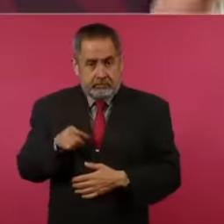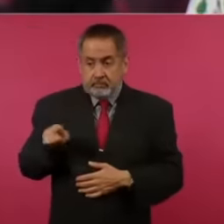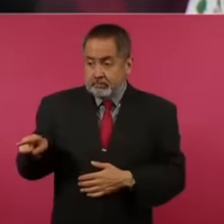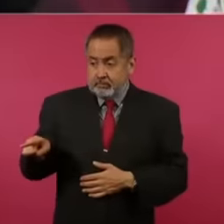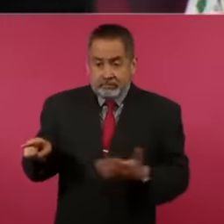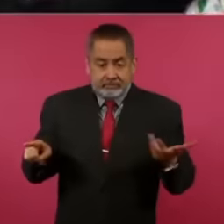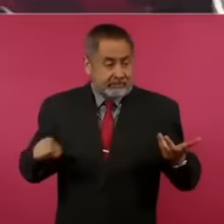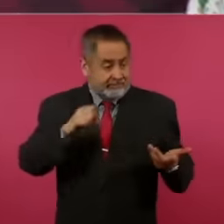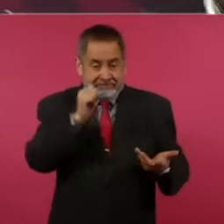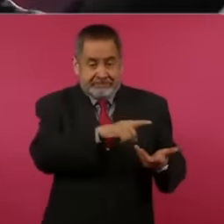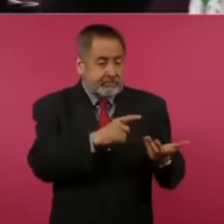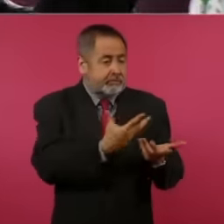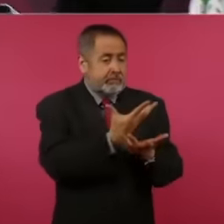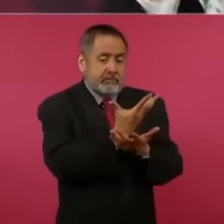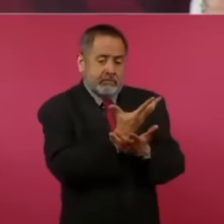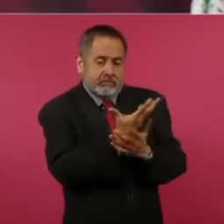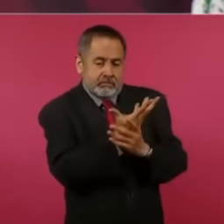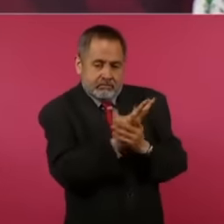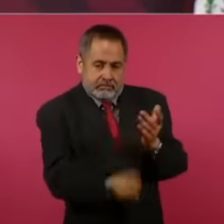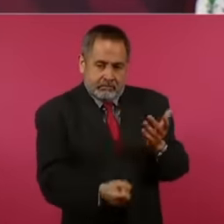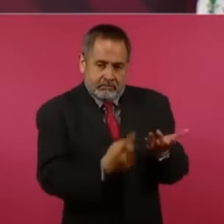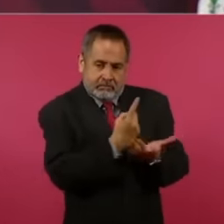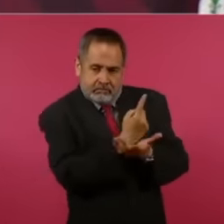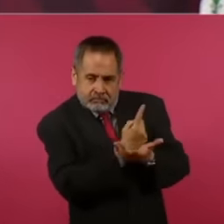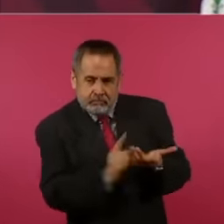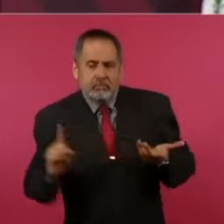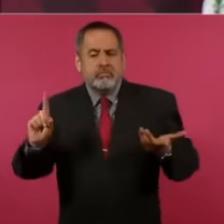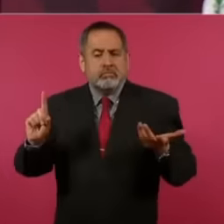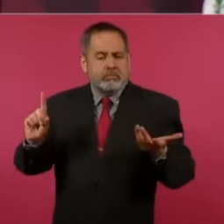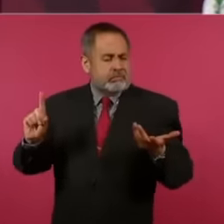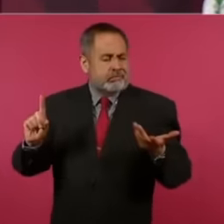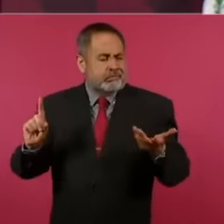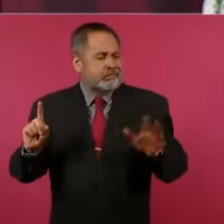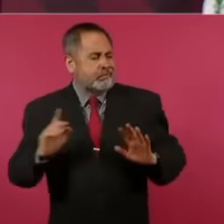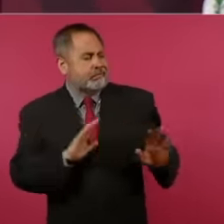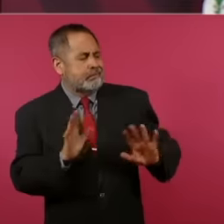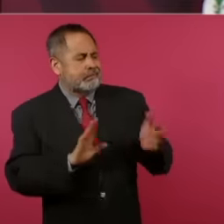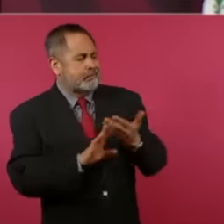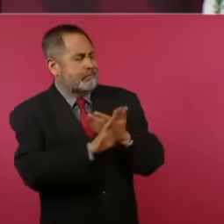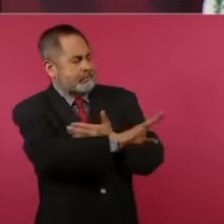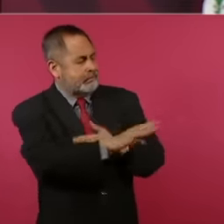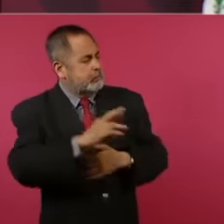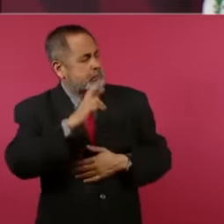ruling class